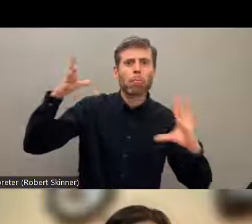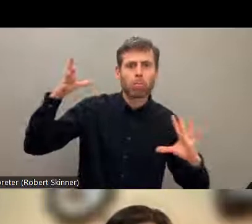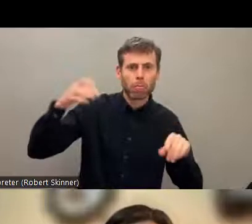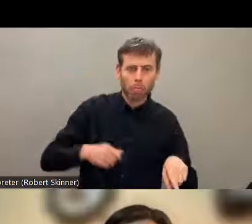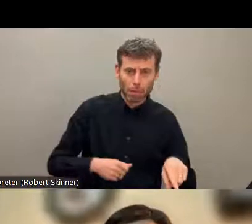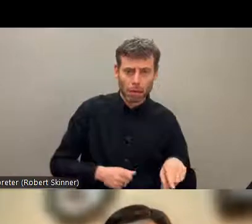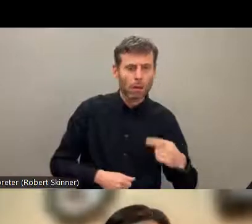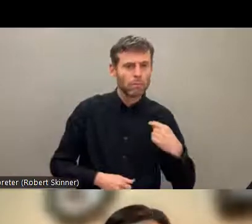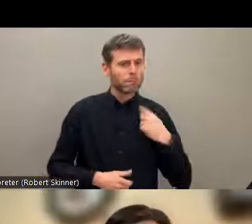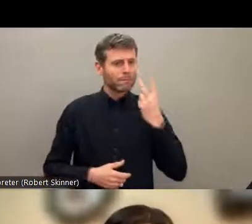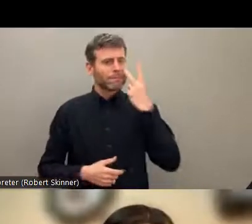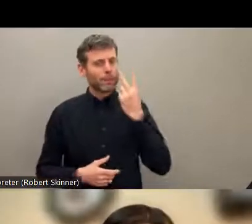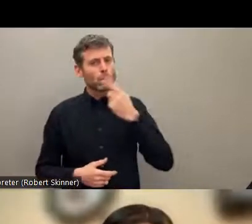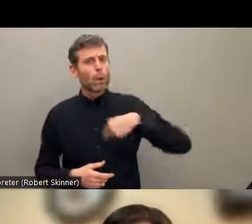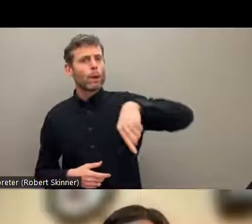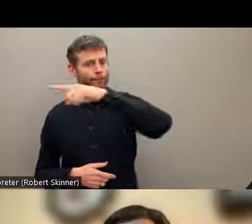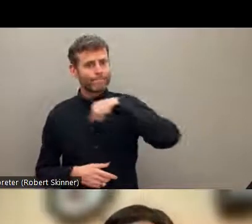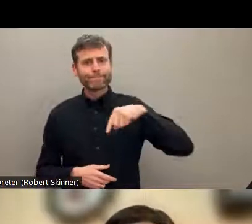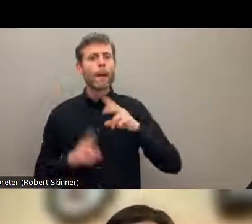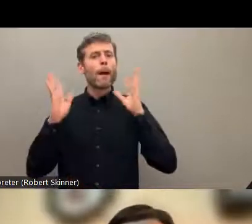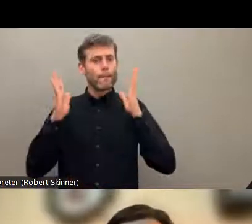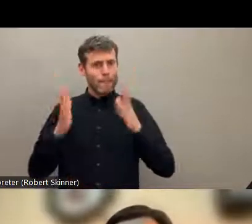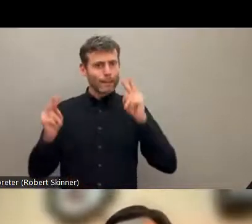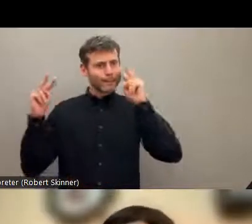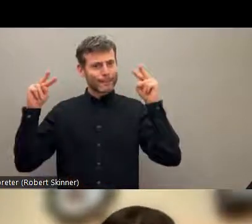framework. This is what we have realized. There has been some